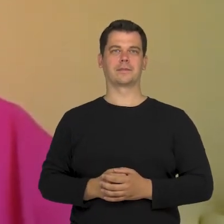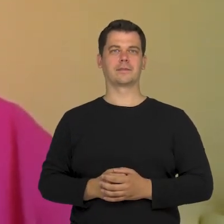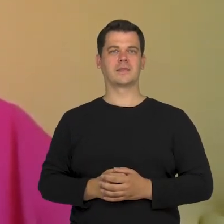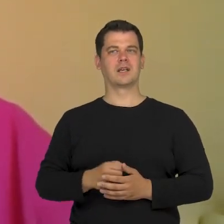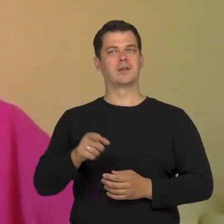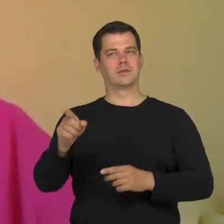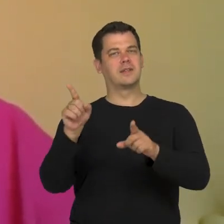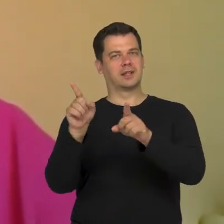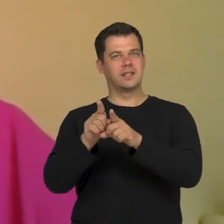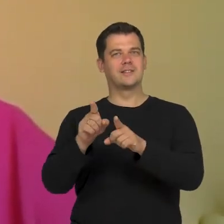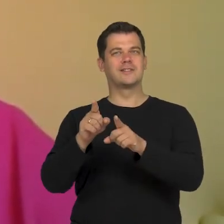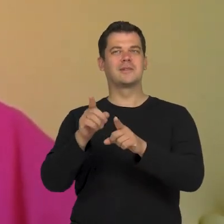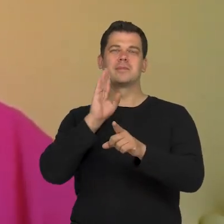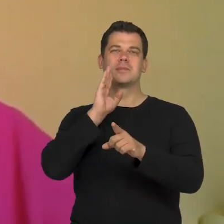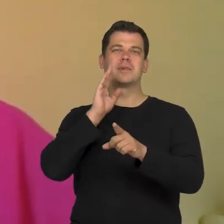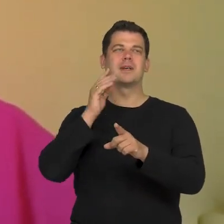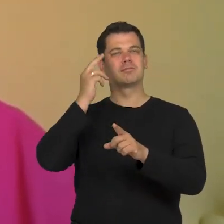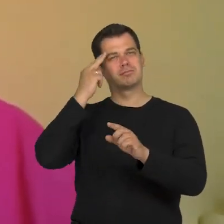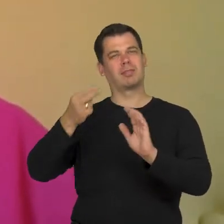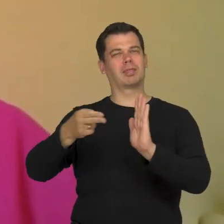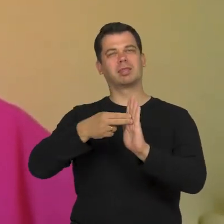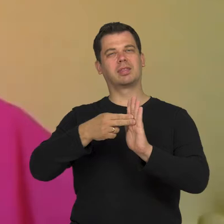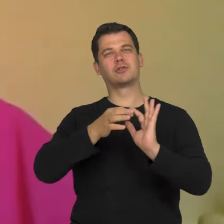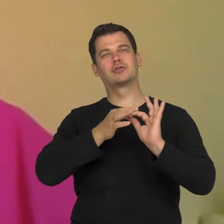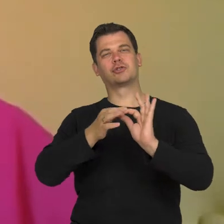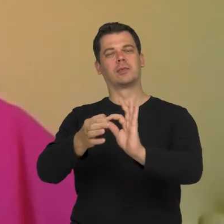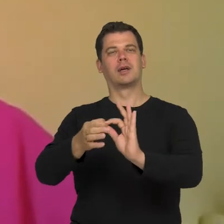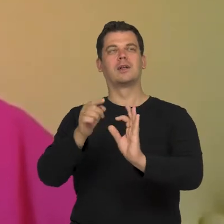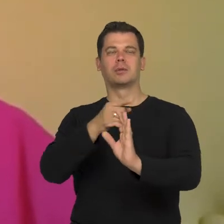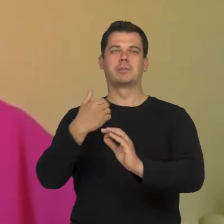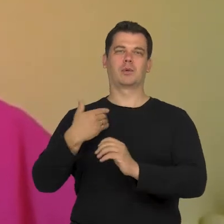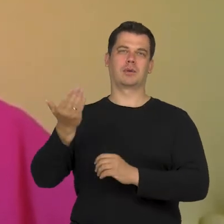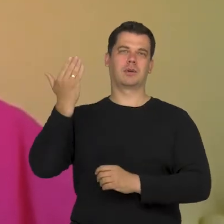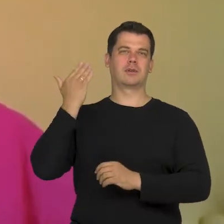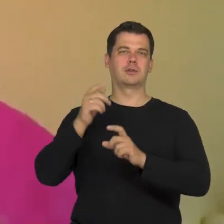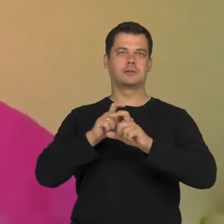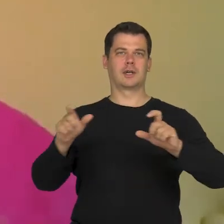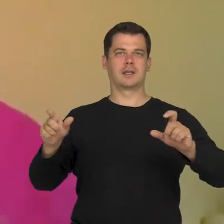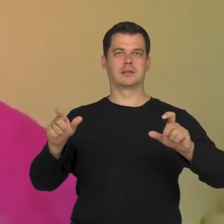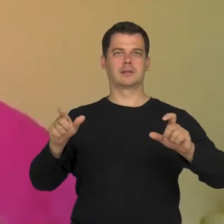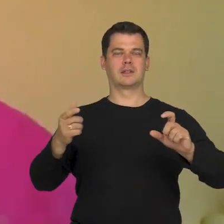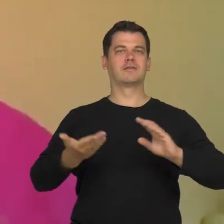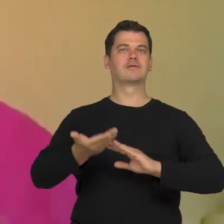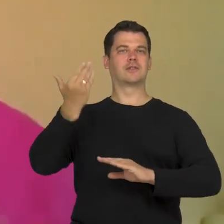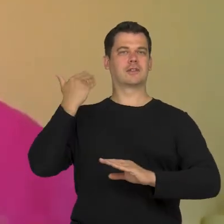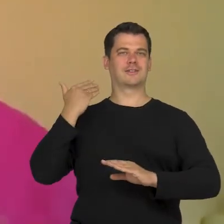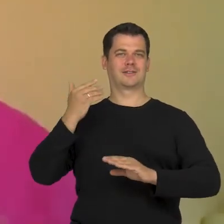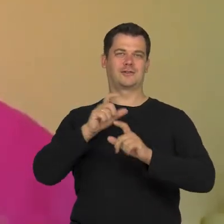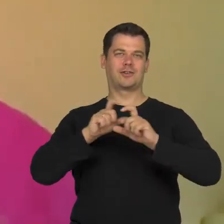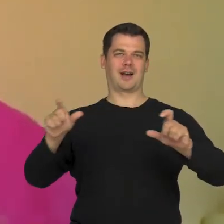is a leftover custom from Polish past